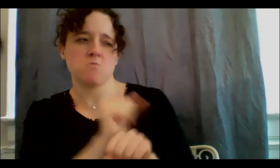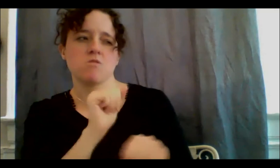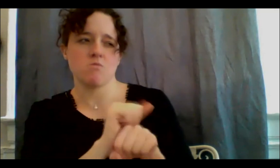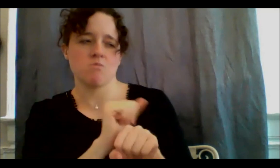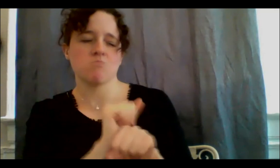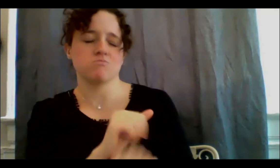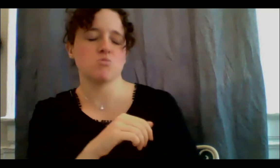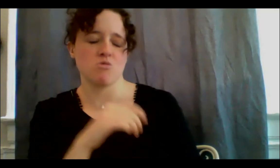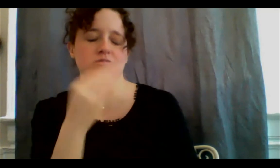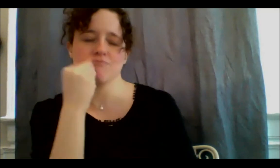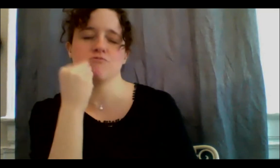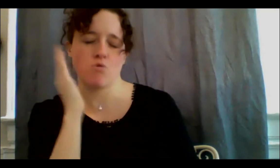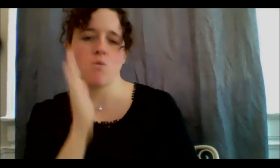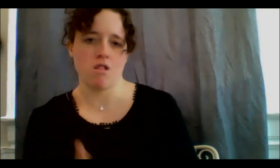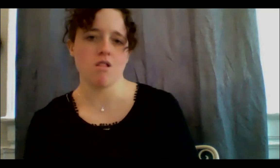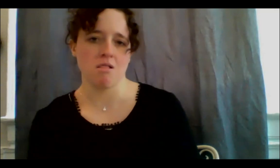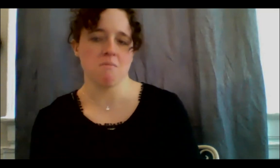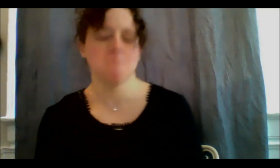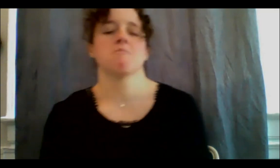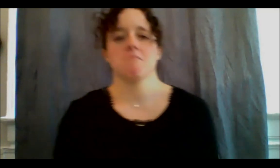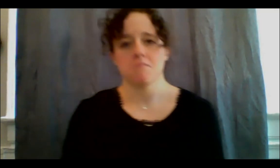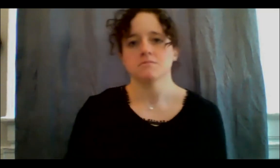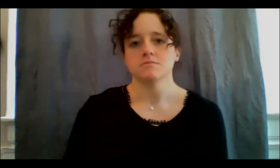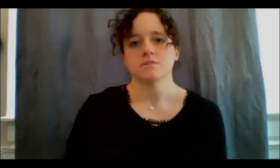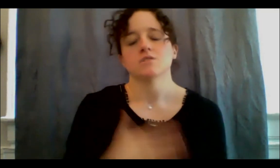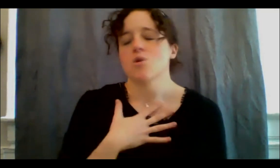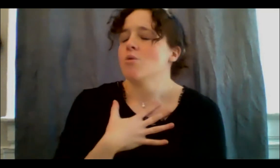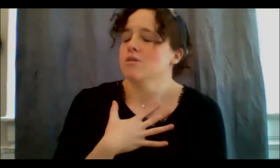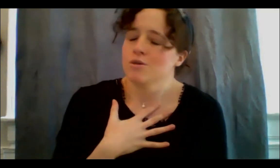that to this day, it was certainly the best blessing or gift I could ever have